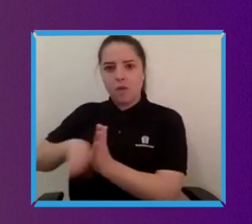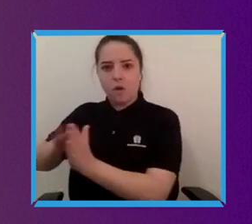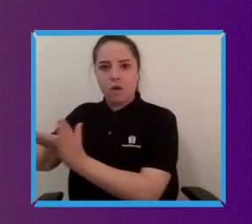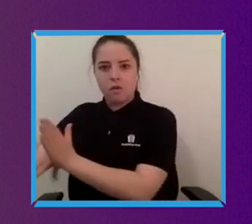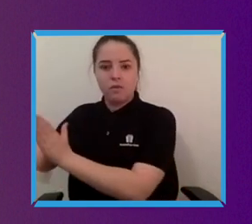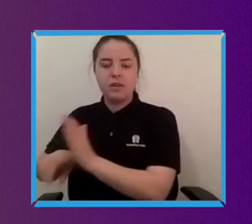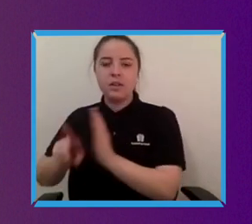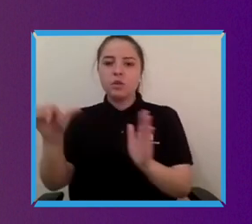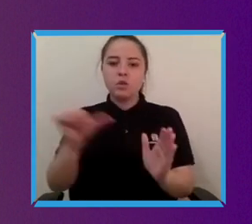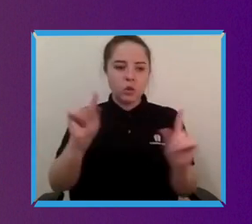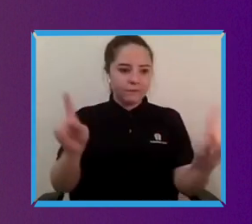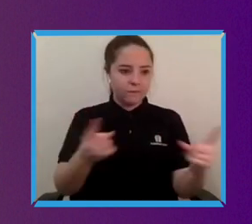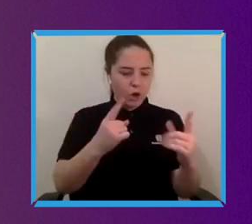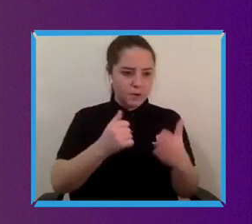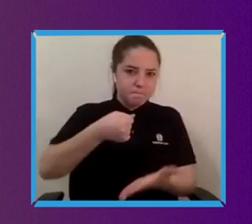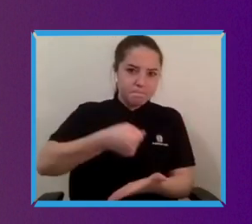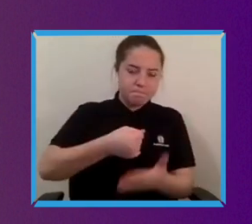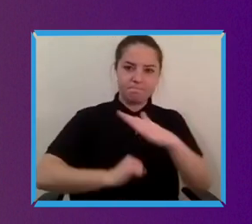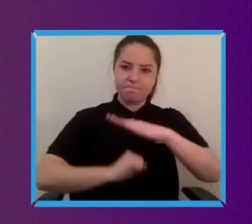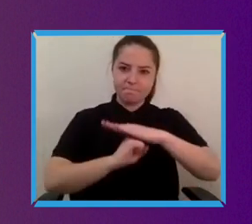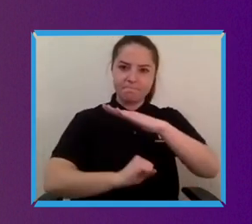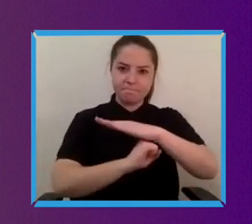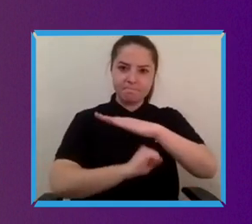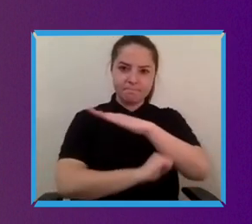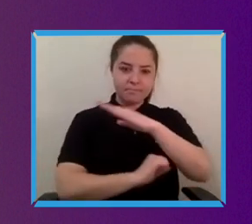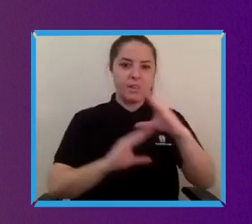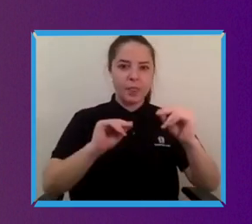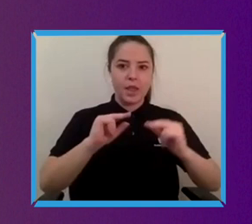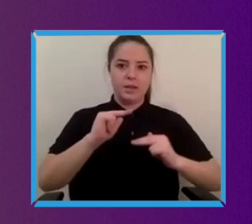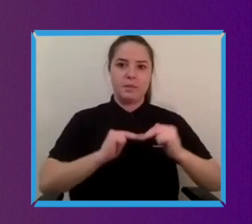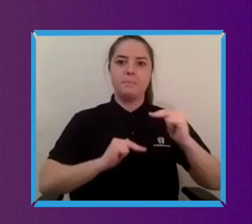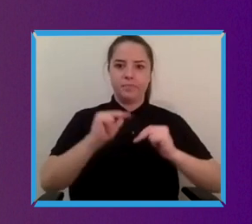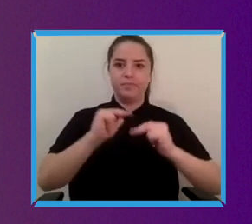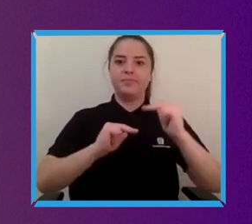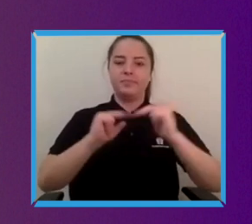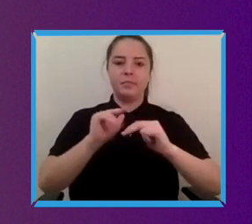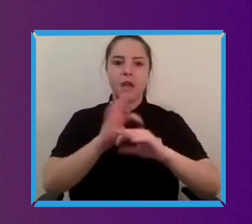and that's those things really deeply embedded in normal life.